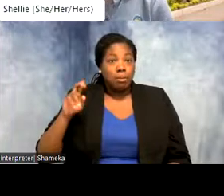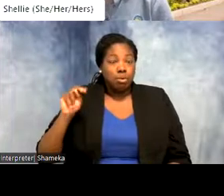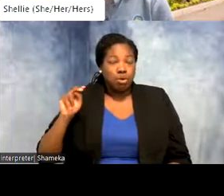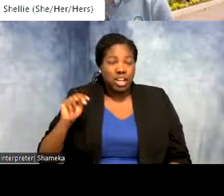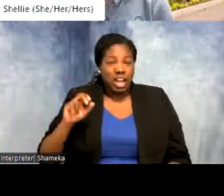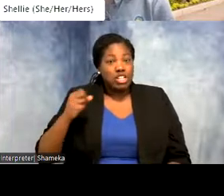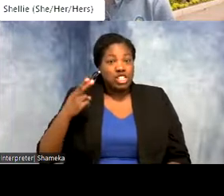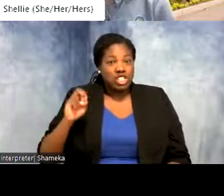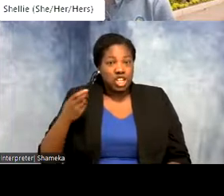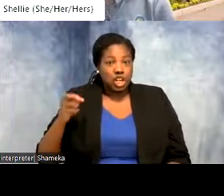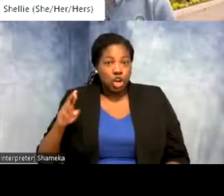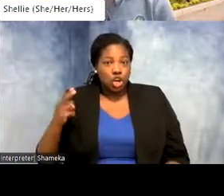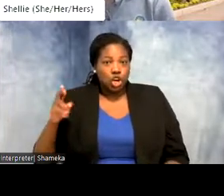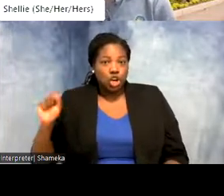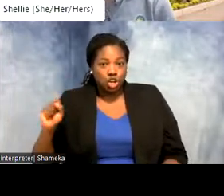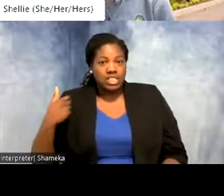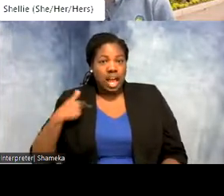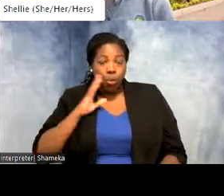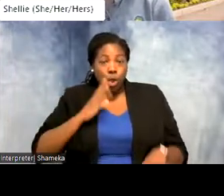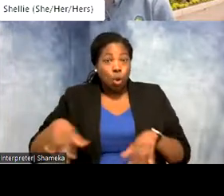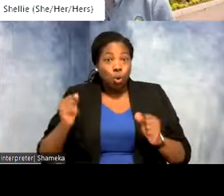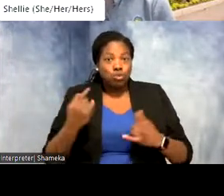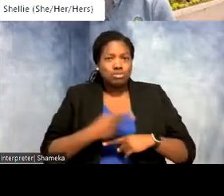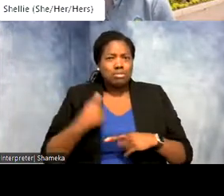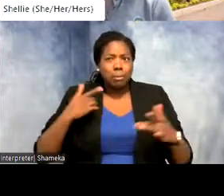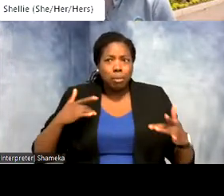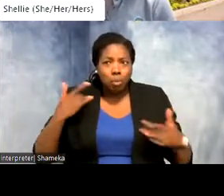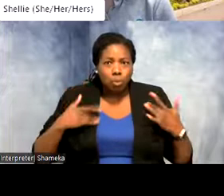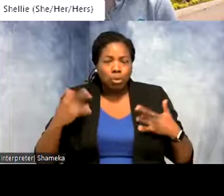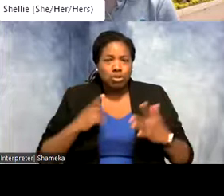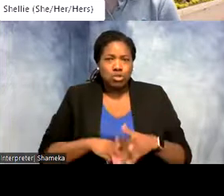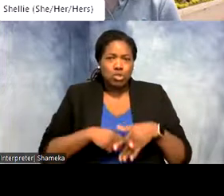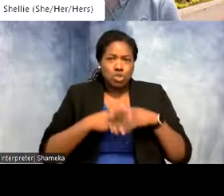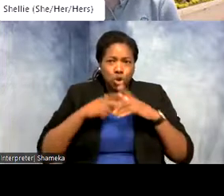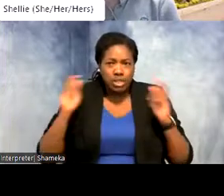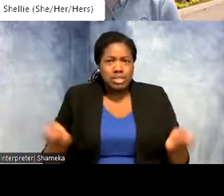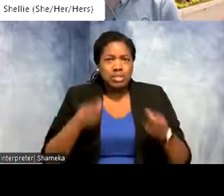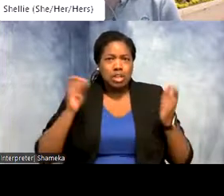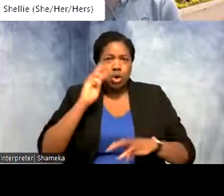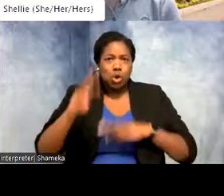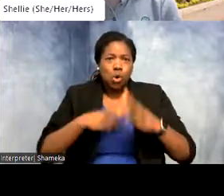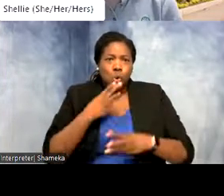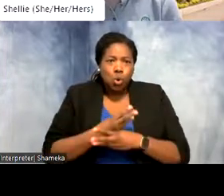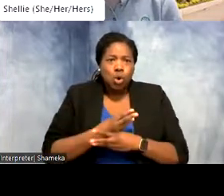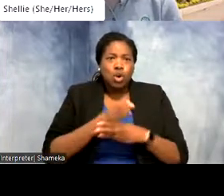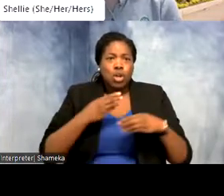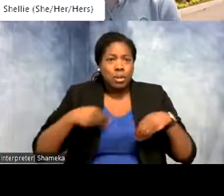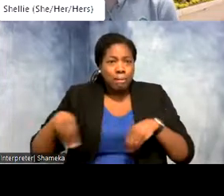your host for today. I am so excited to kick off our celebration of World Migratory Bird Day.